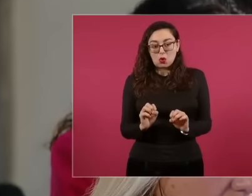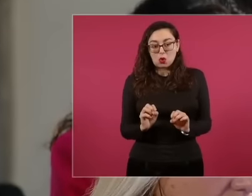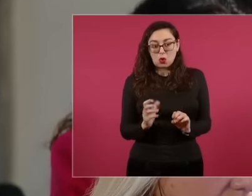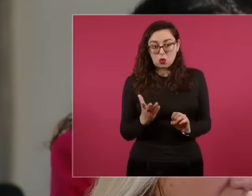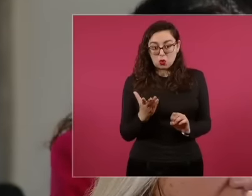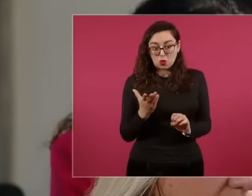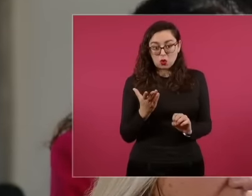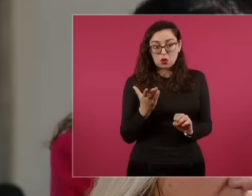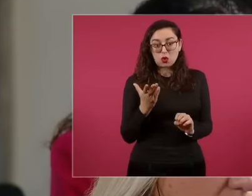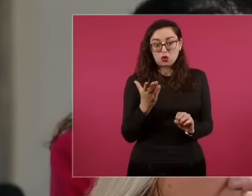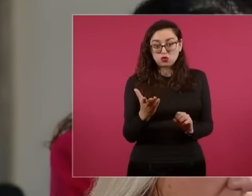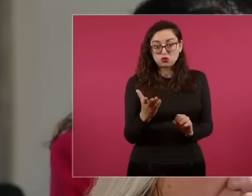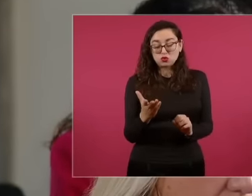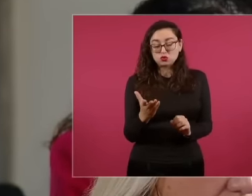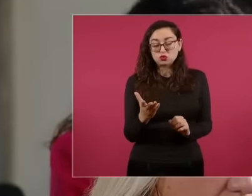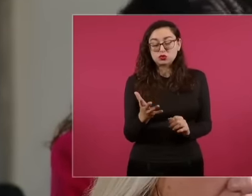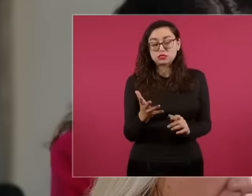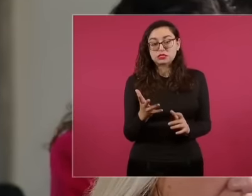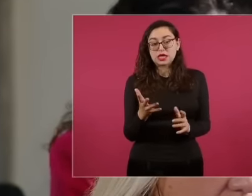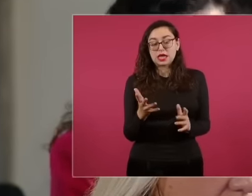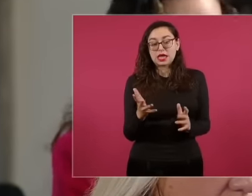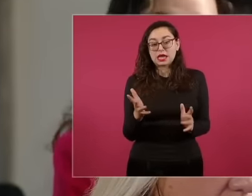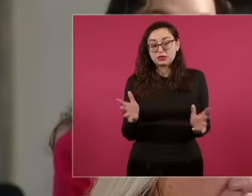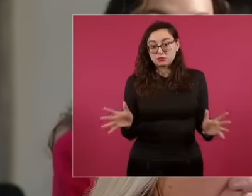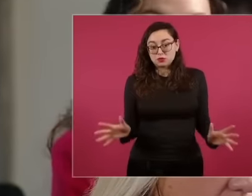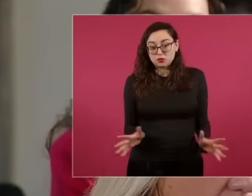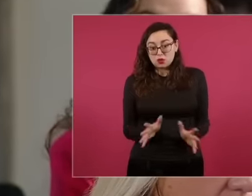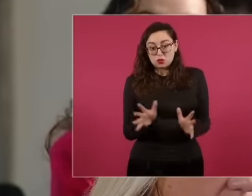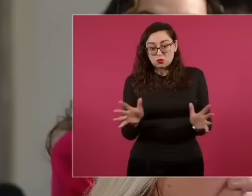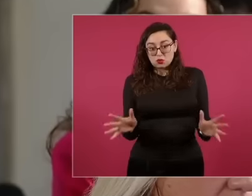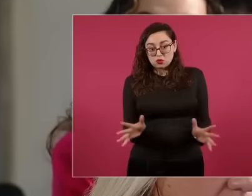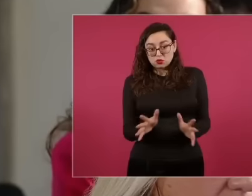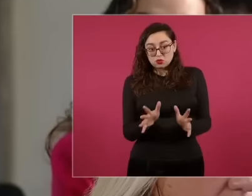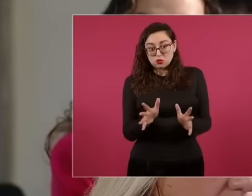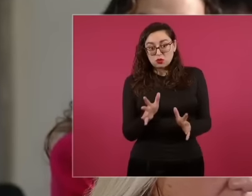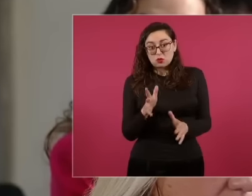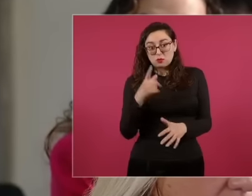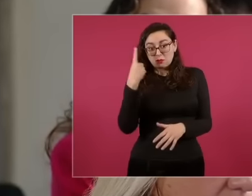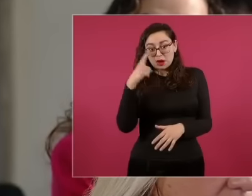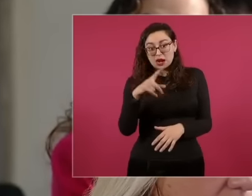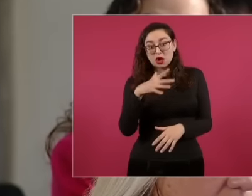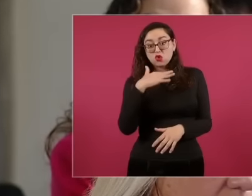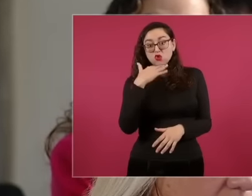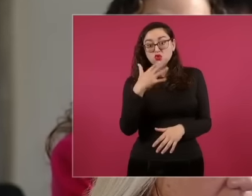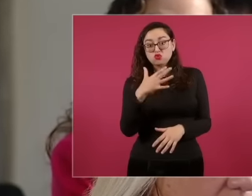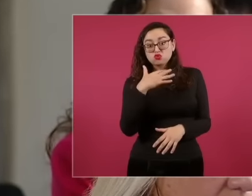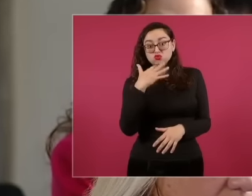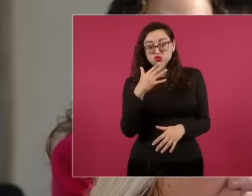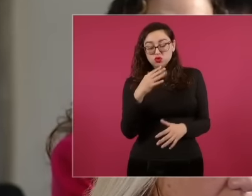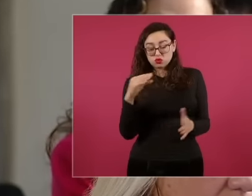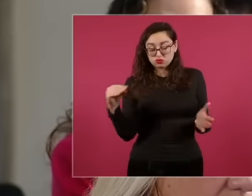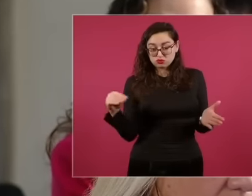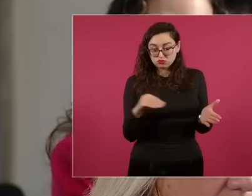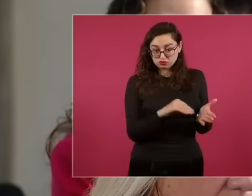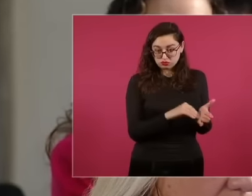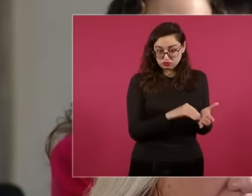his six-year term that the crime of corruption was a serious crime and in this case he had to have